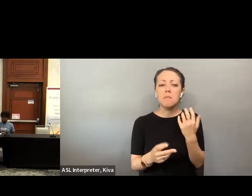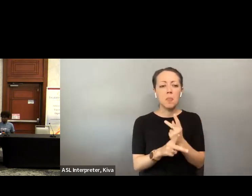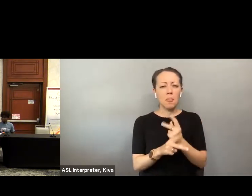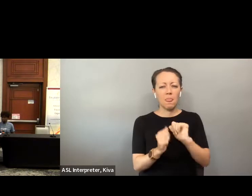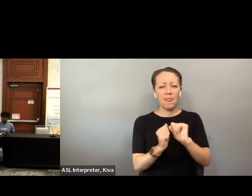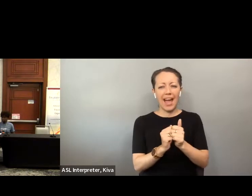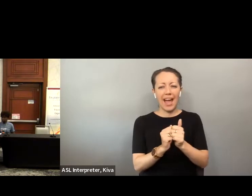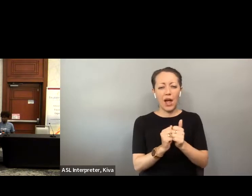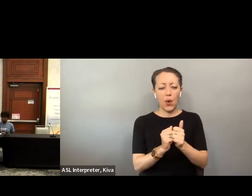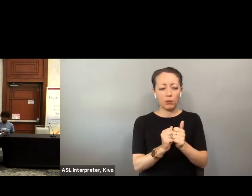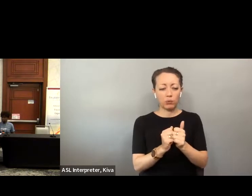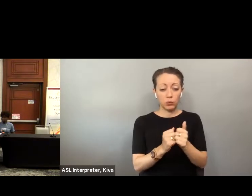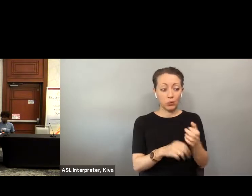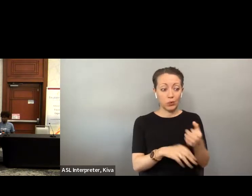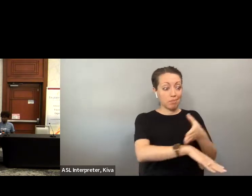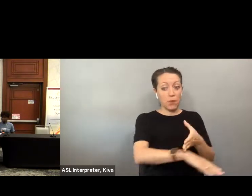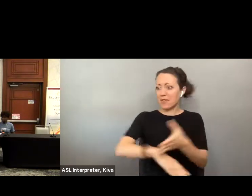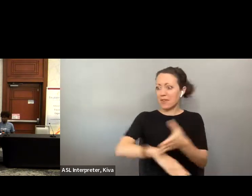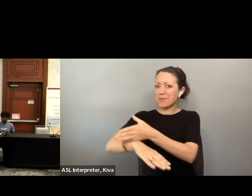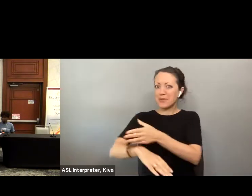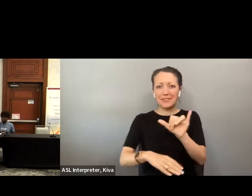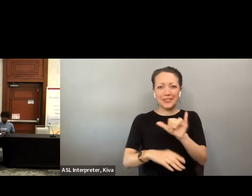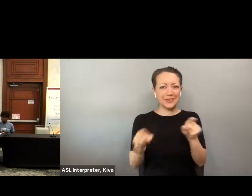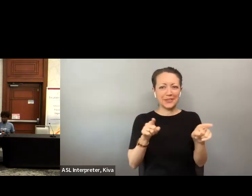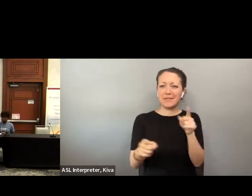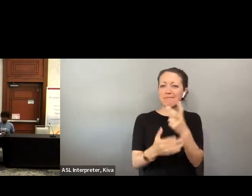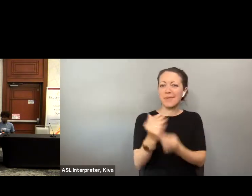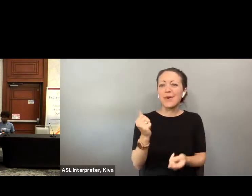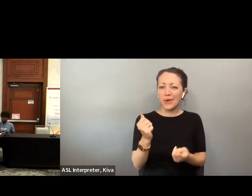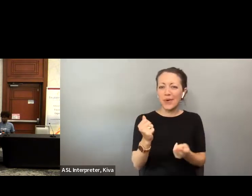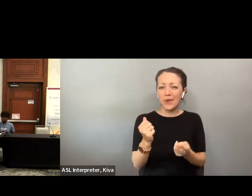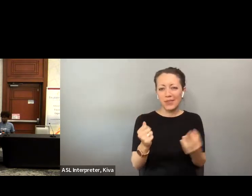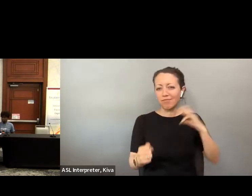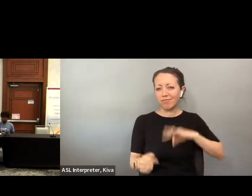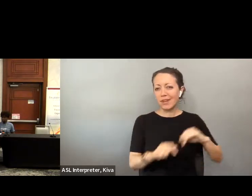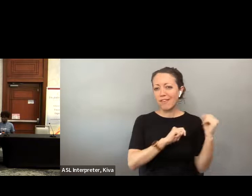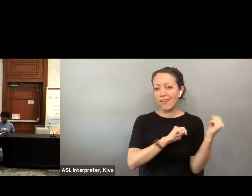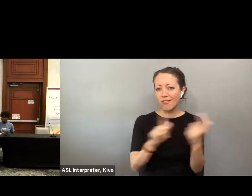to balance and dread that needle between accessibility and security that that balance air and finding ways which can